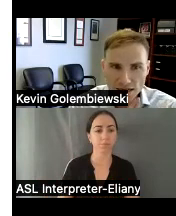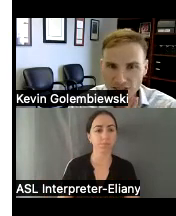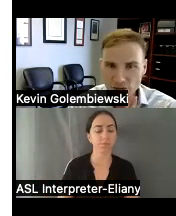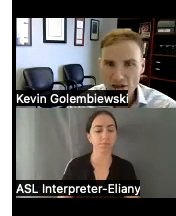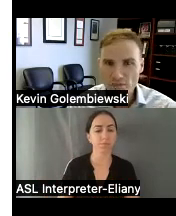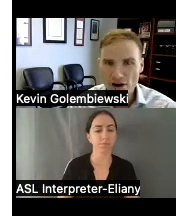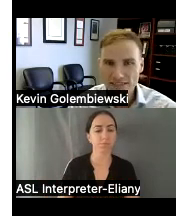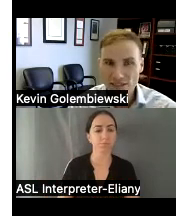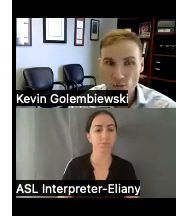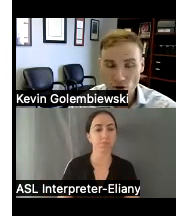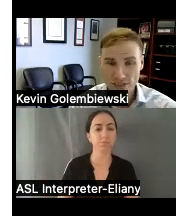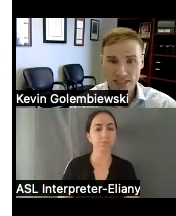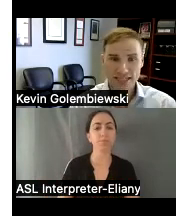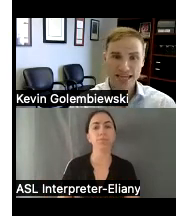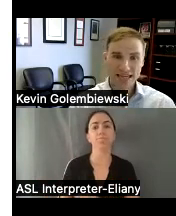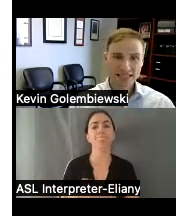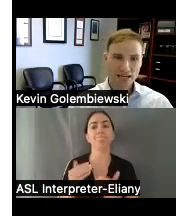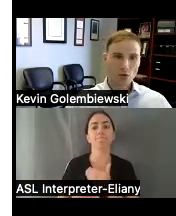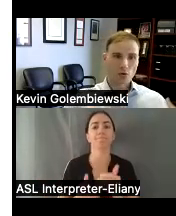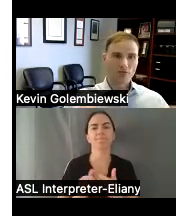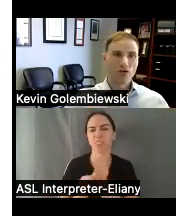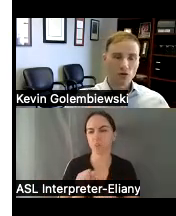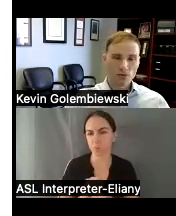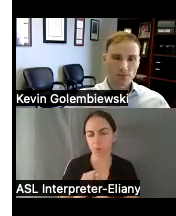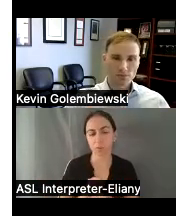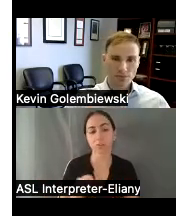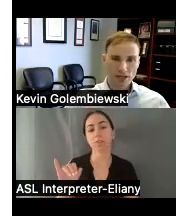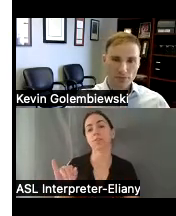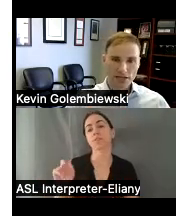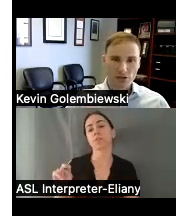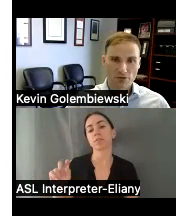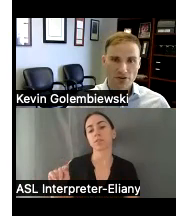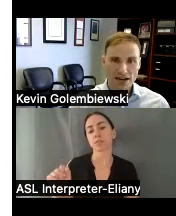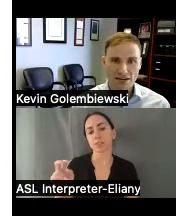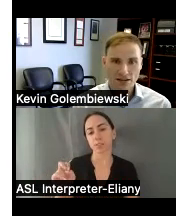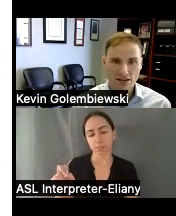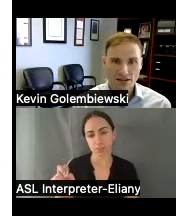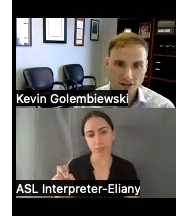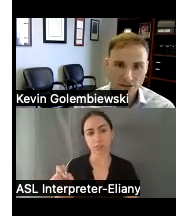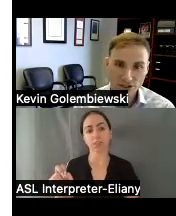and so how the process works is intake will review the information you provide they'll